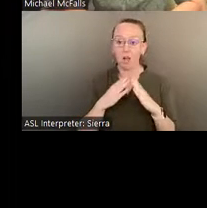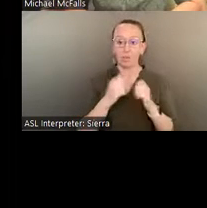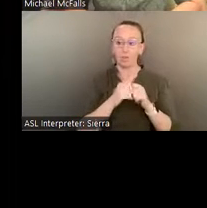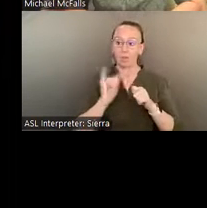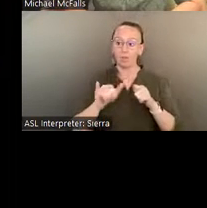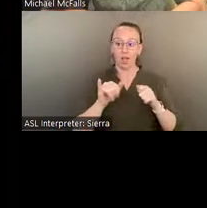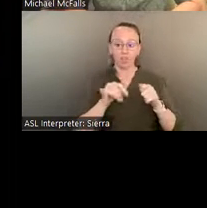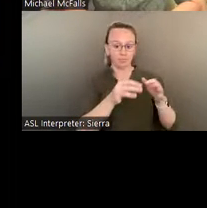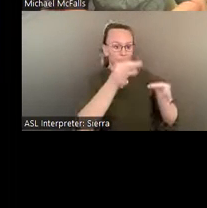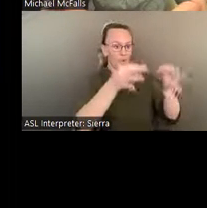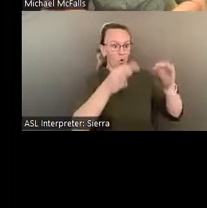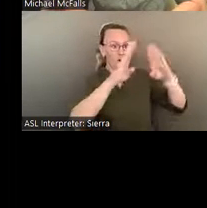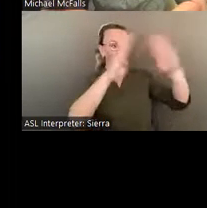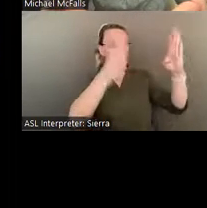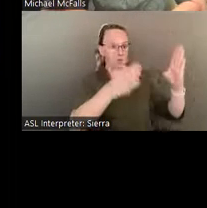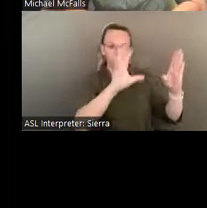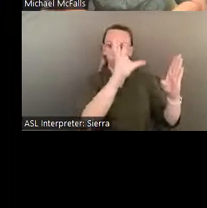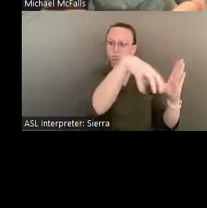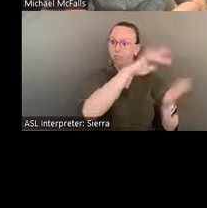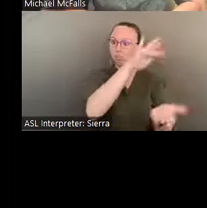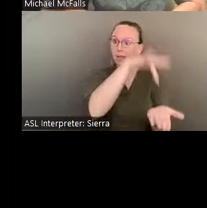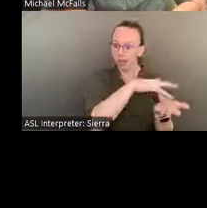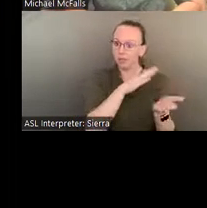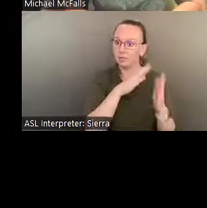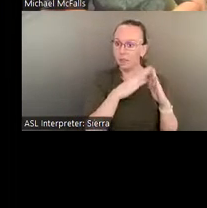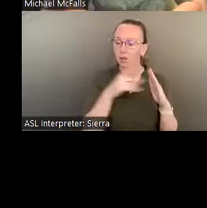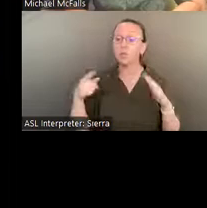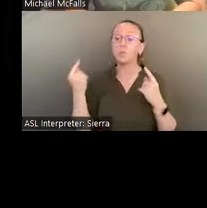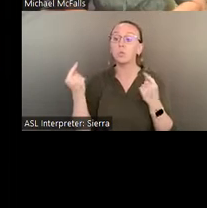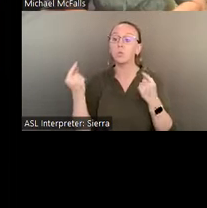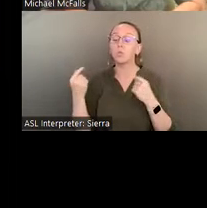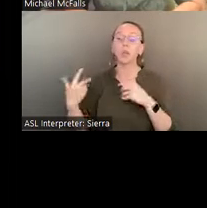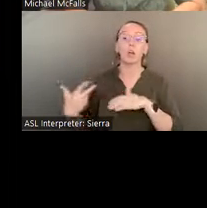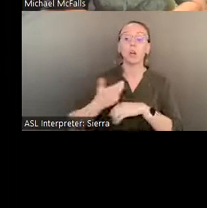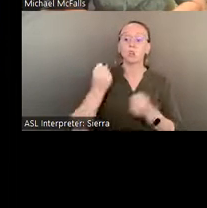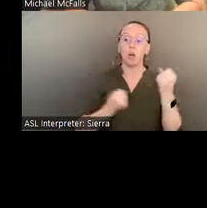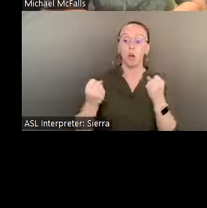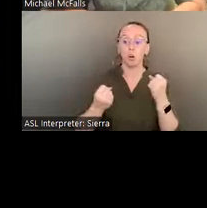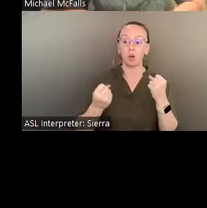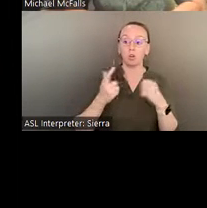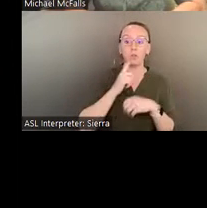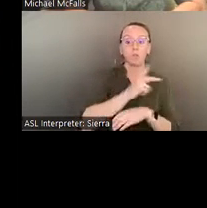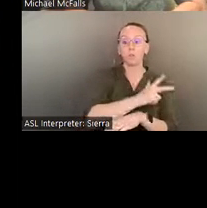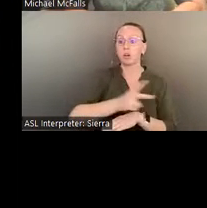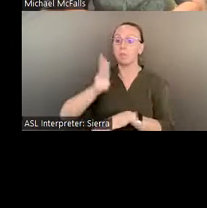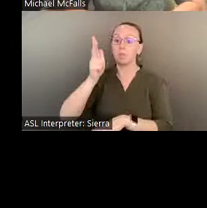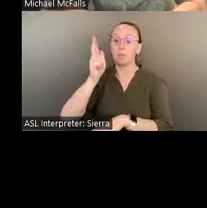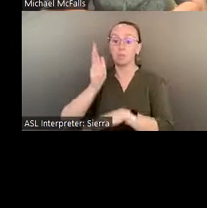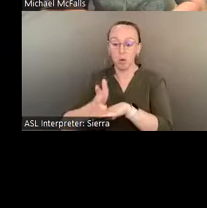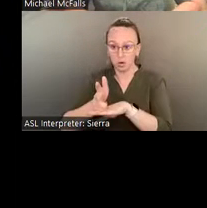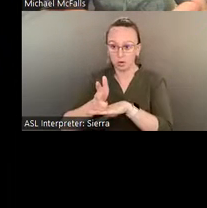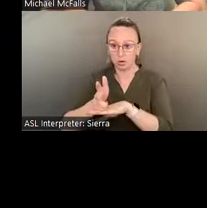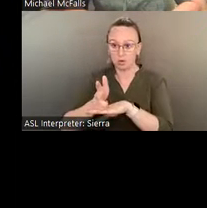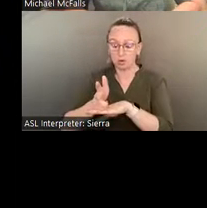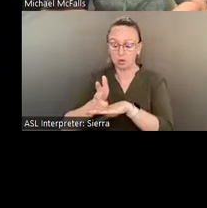of the town- and he would park his car and he would get out, and all these cats would